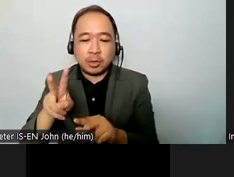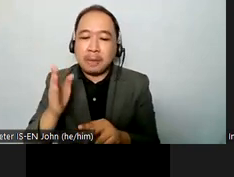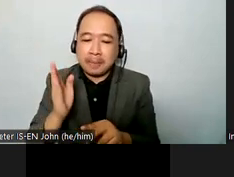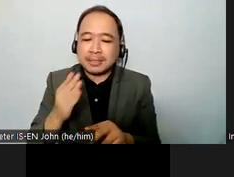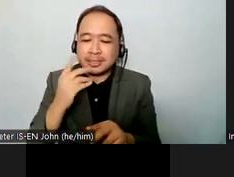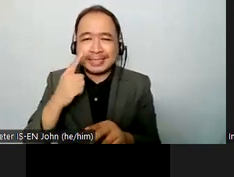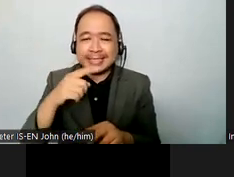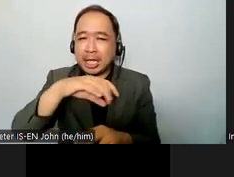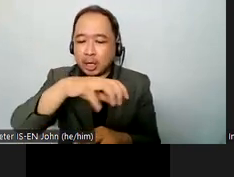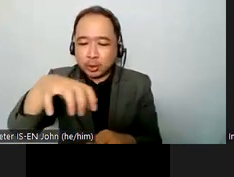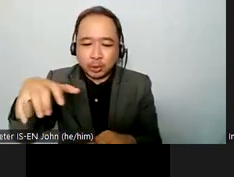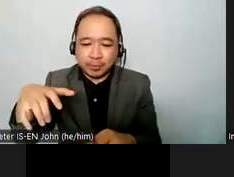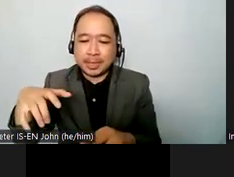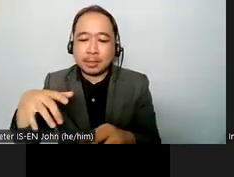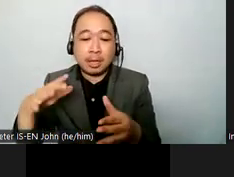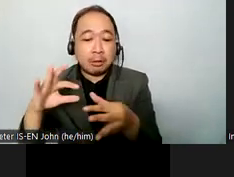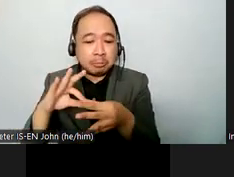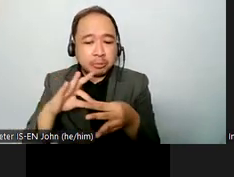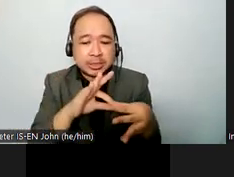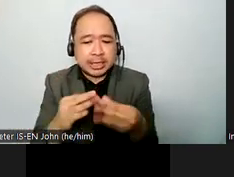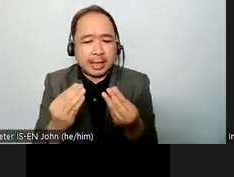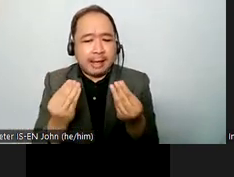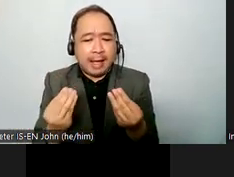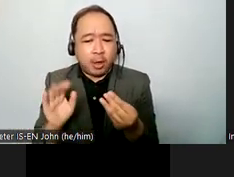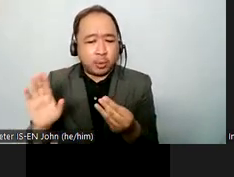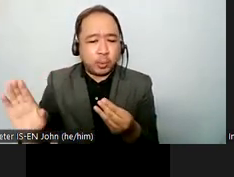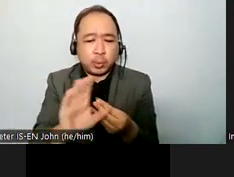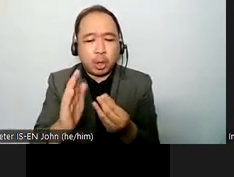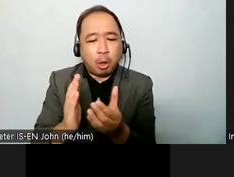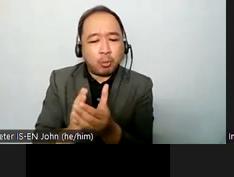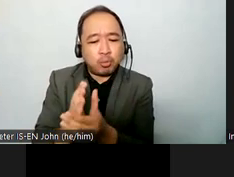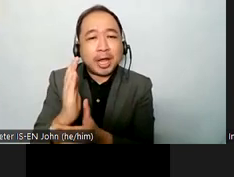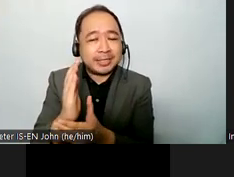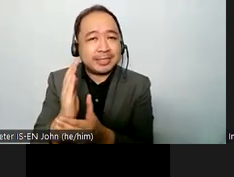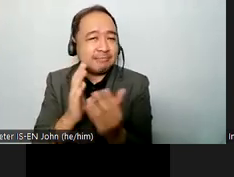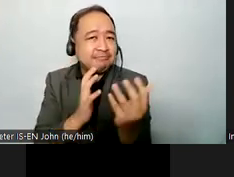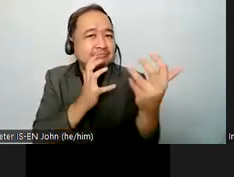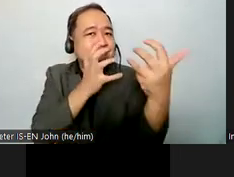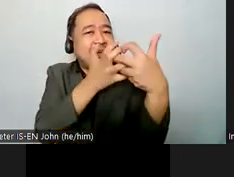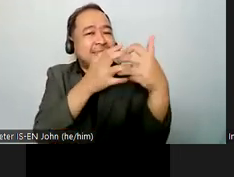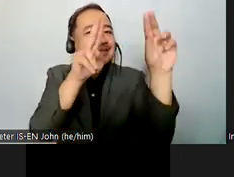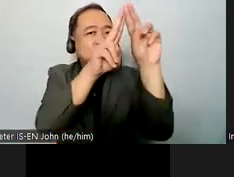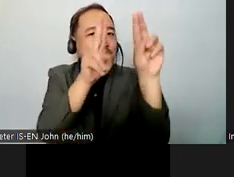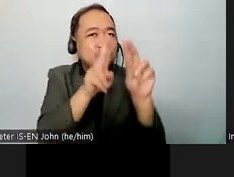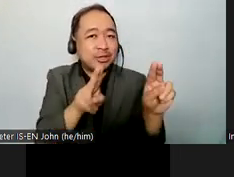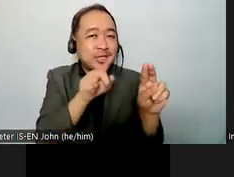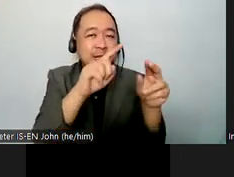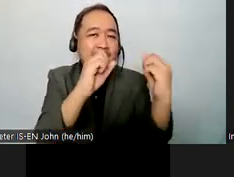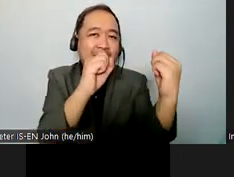to network share information exchange ideas and coordinate efforts in preparation for